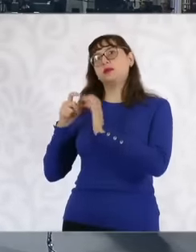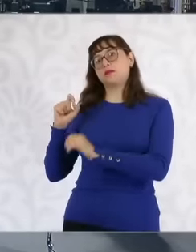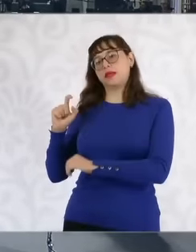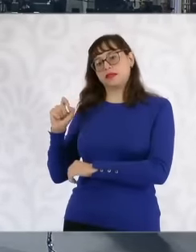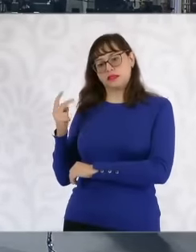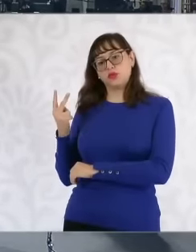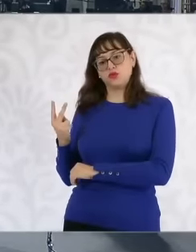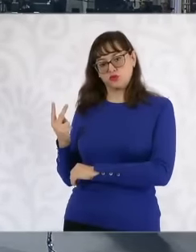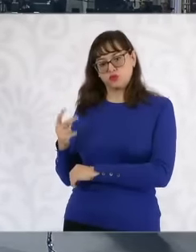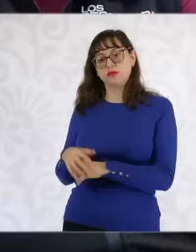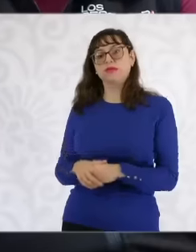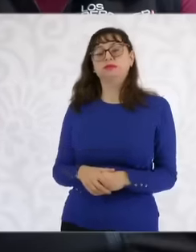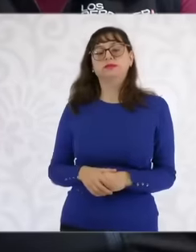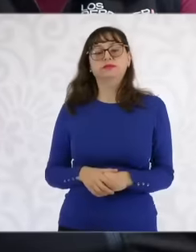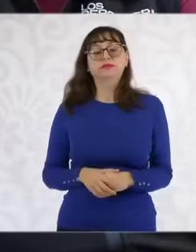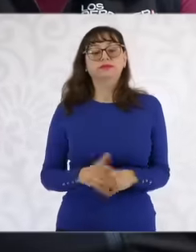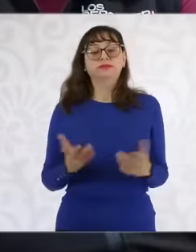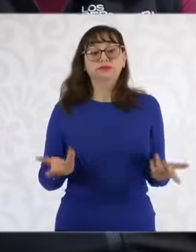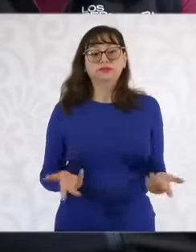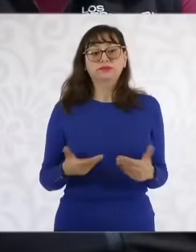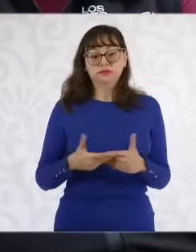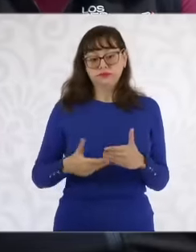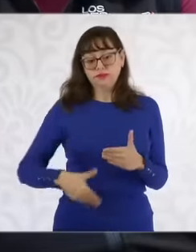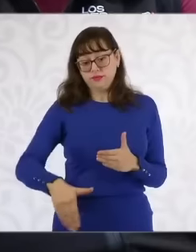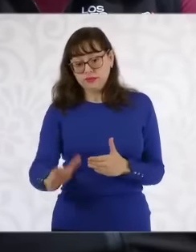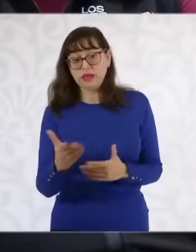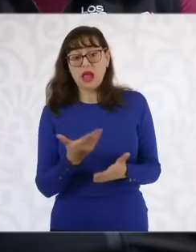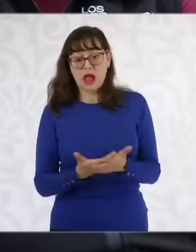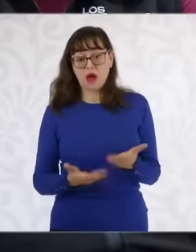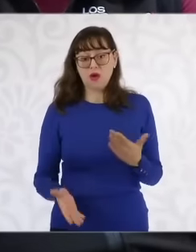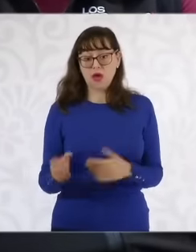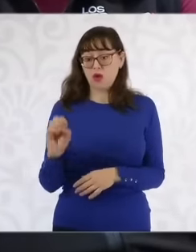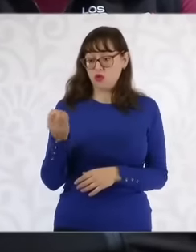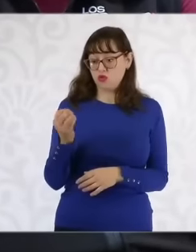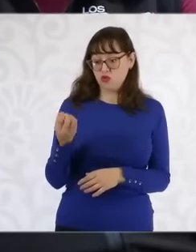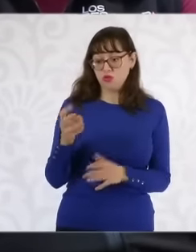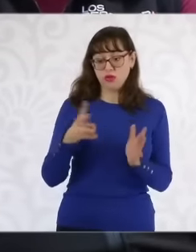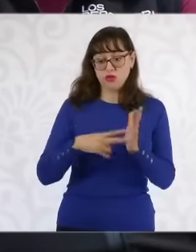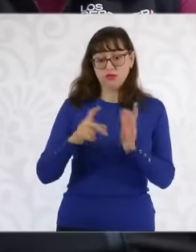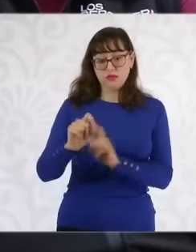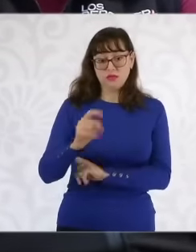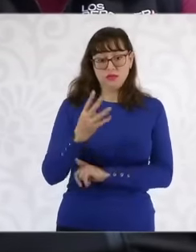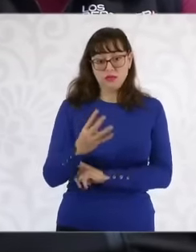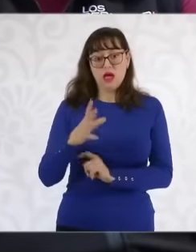same one already starting Well, the six-year term when you uh become president there are other cases of